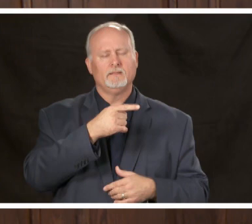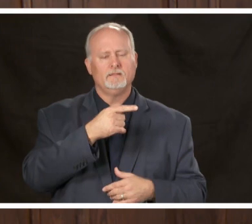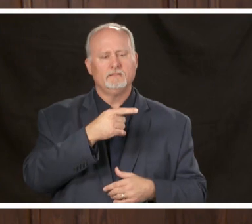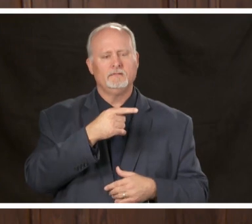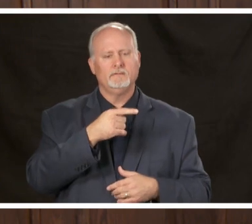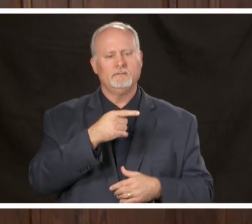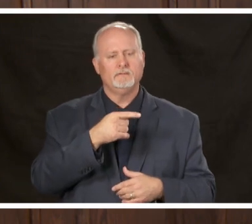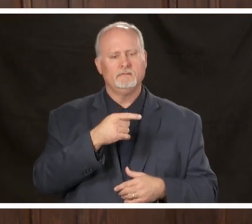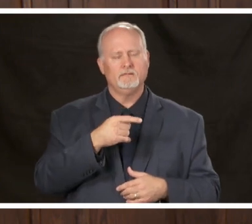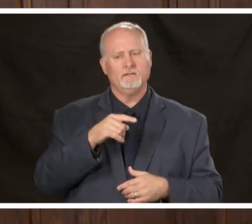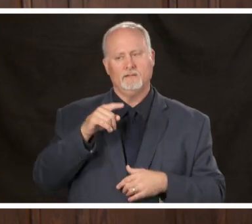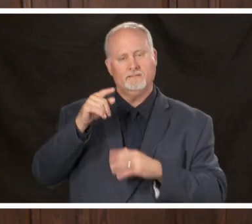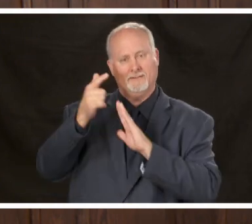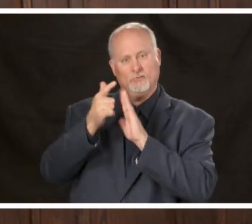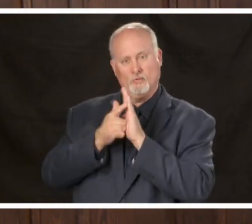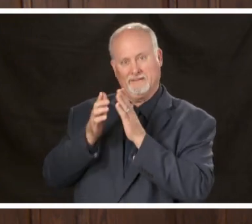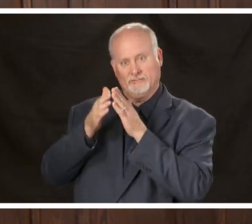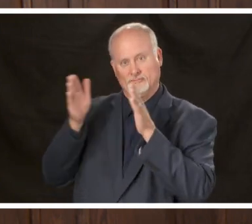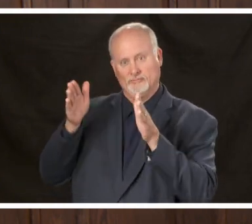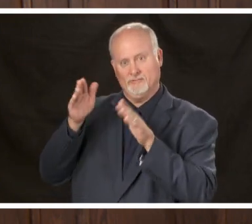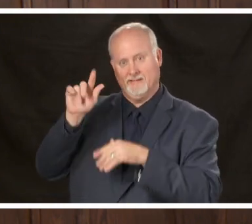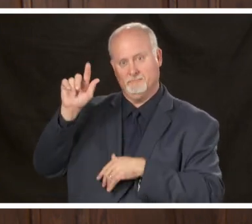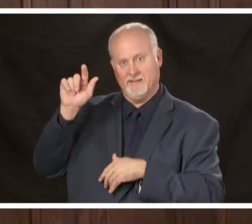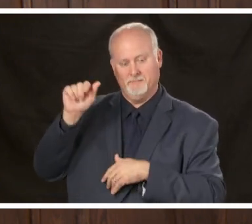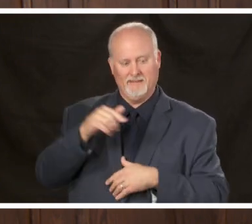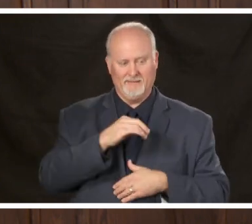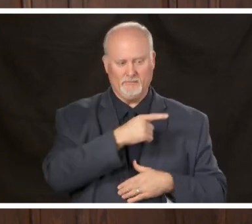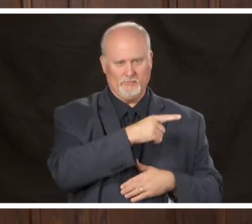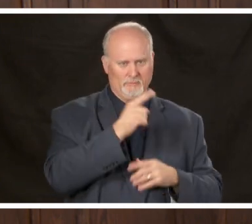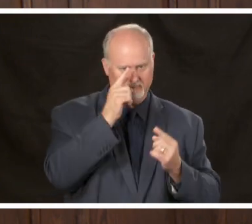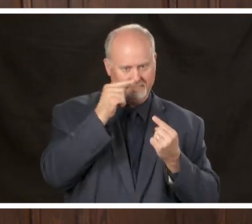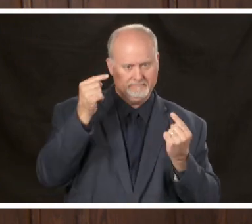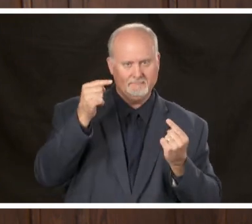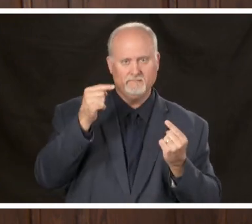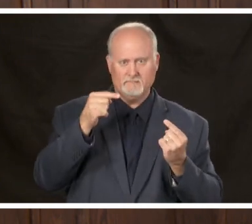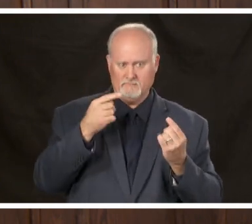the Attorney General help me understand that